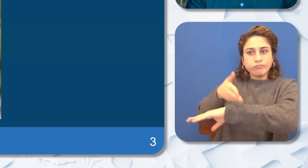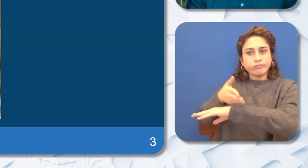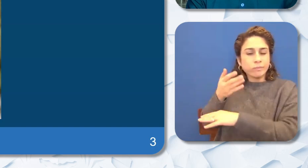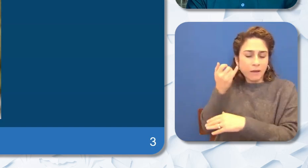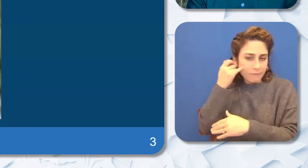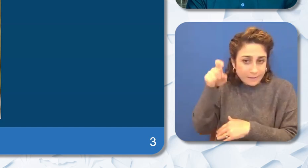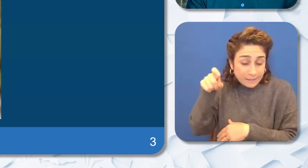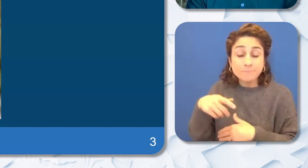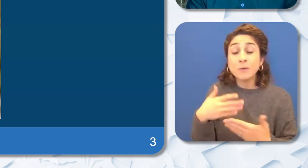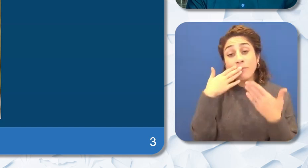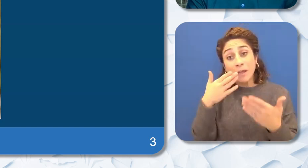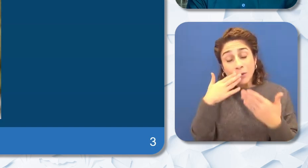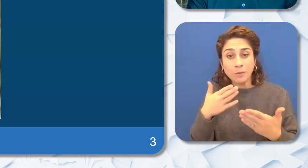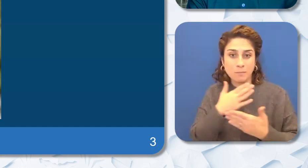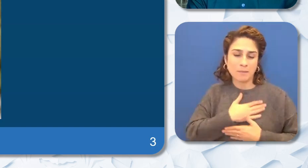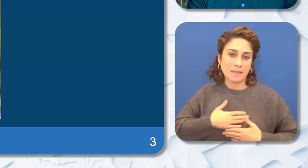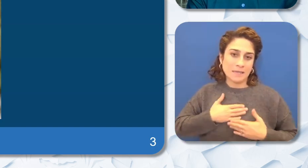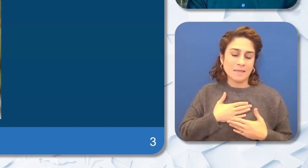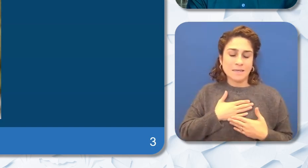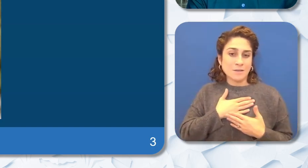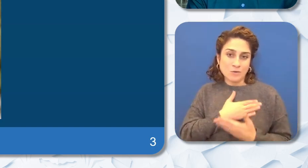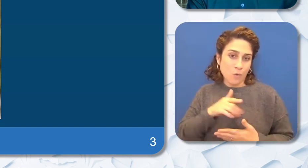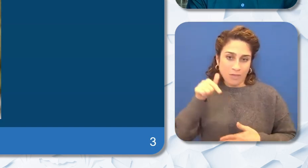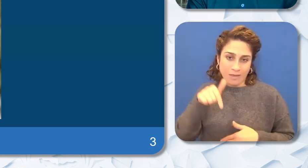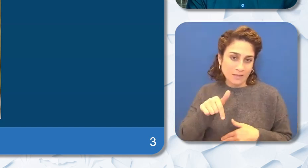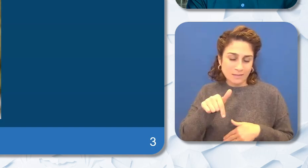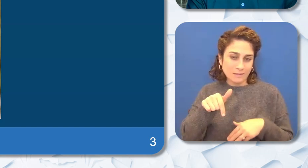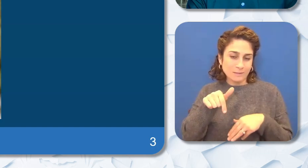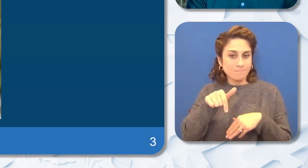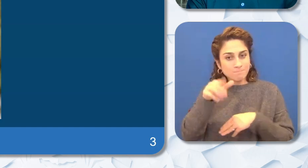the rest of the webinar and I appreciate you all allowing me to give this opening. I will